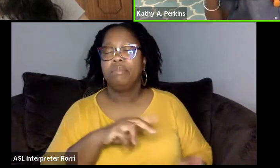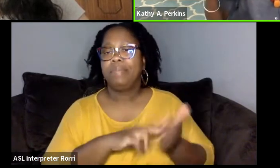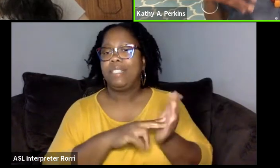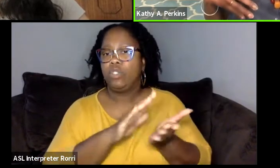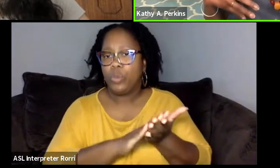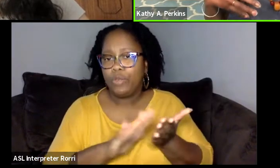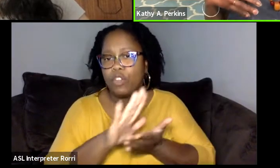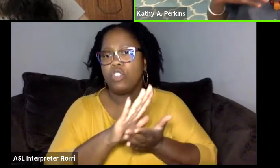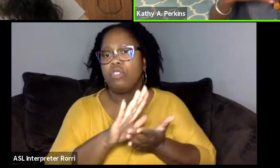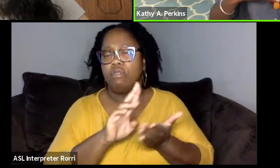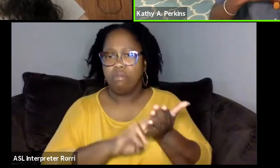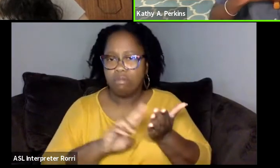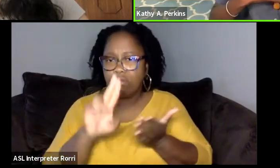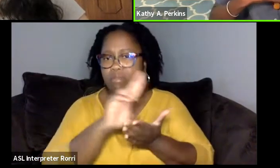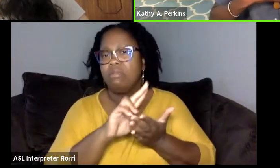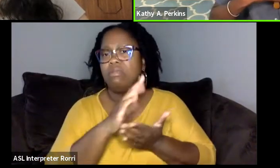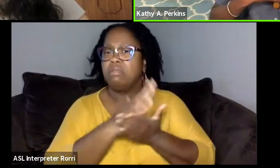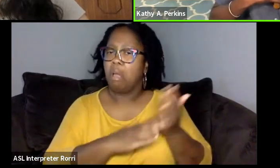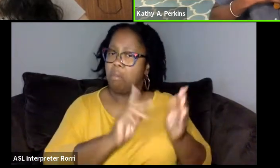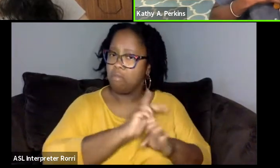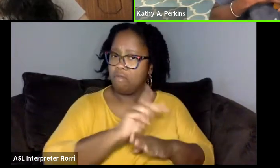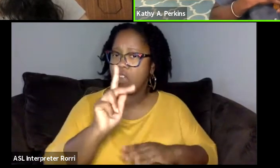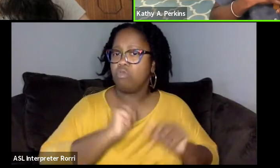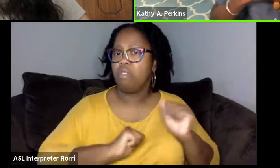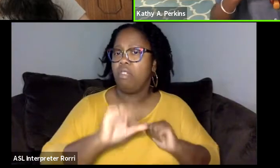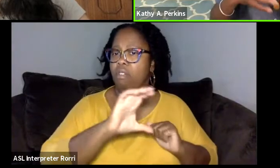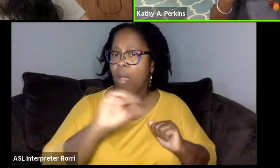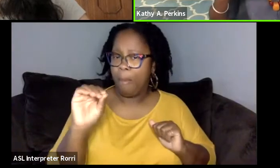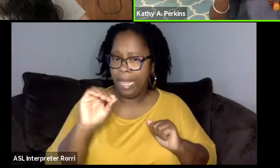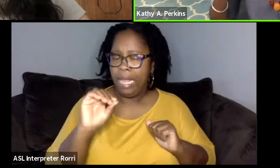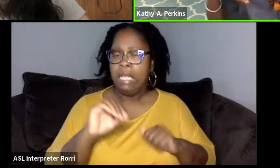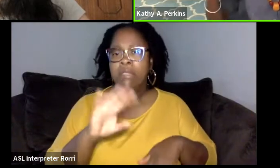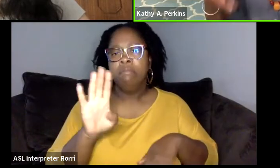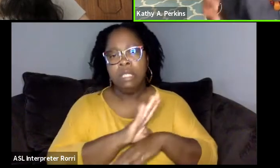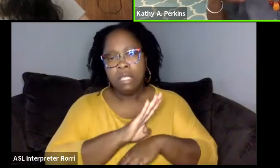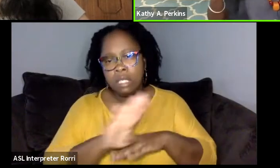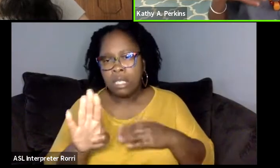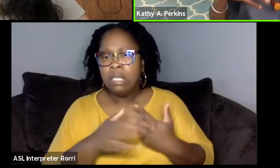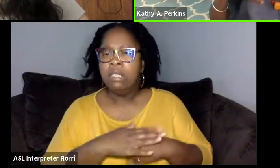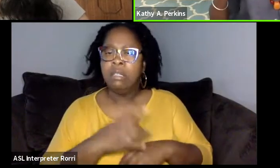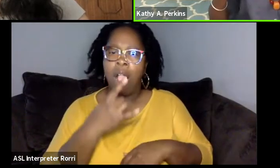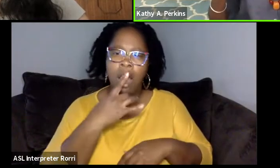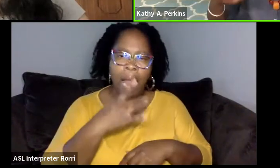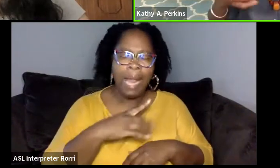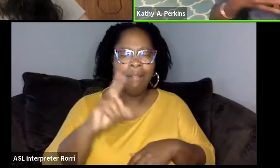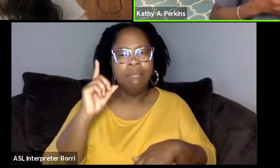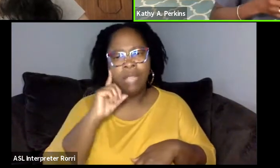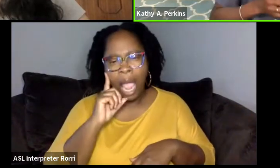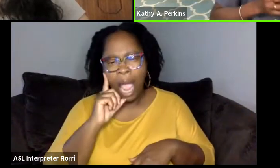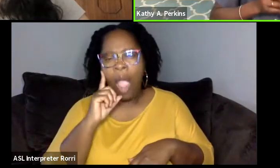some professional theater companies, businesses, be it lighting, sound costume or whatever,